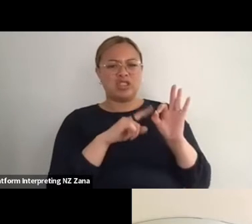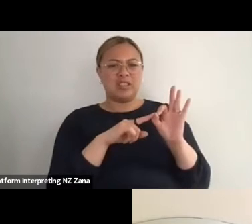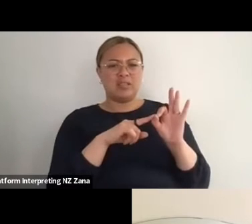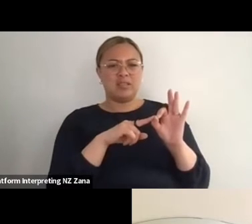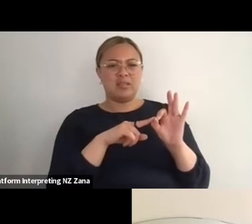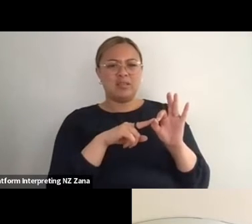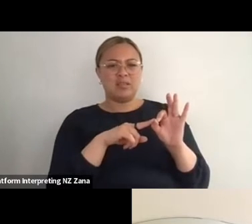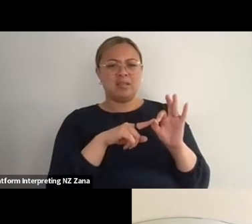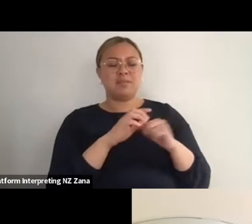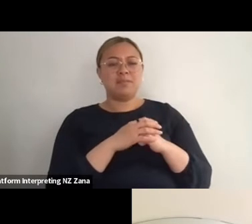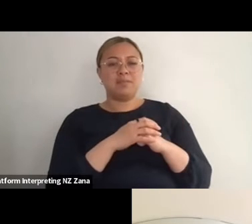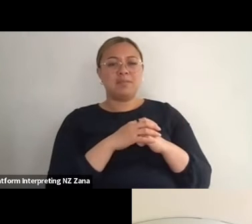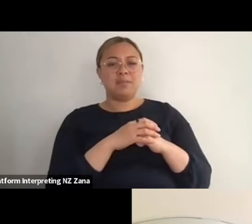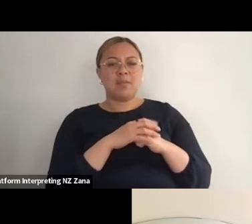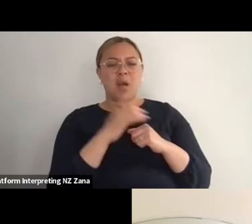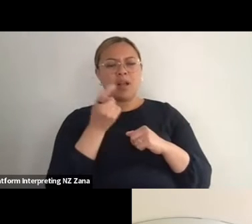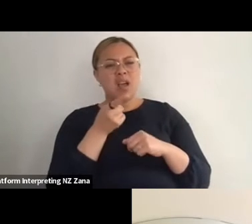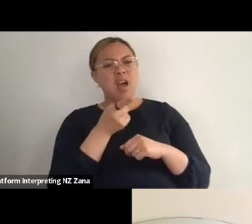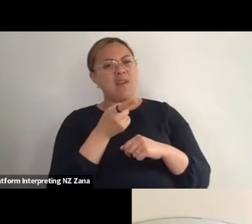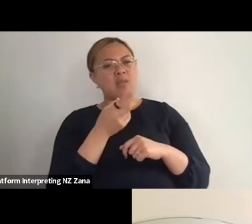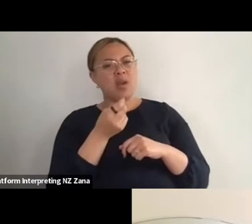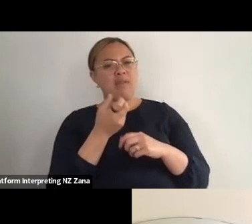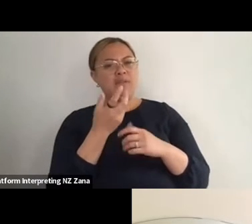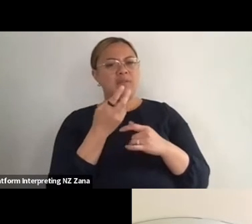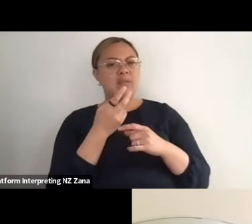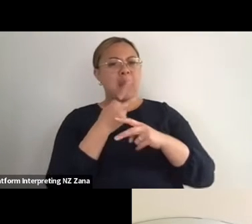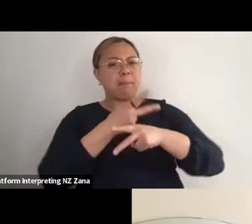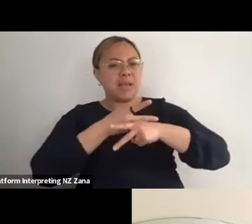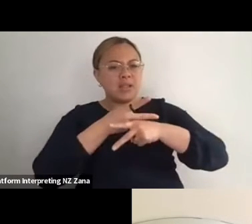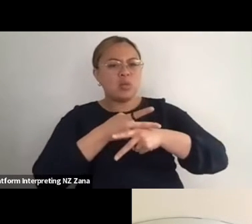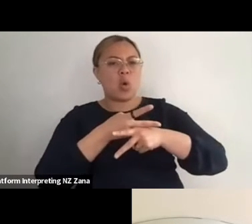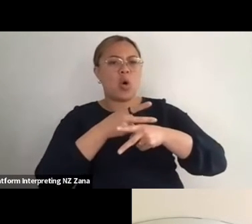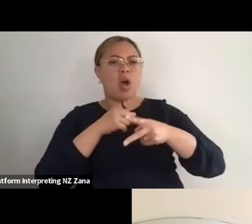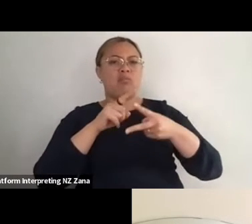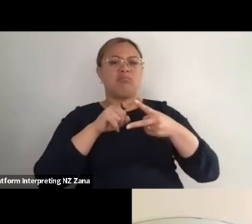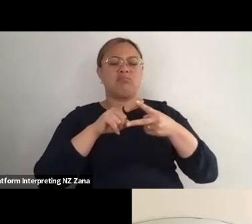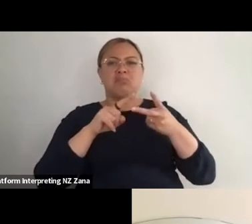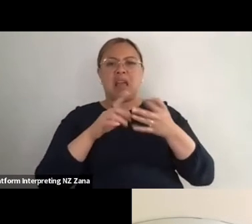or guardian, or energies that you draw upon to enhance your practice?